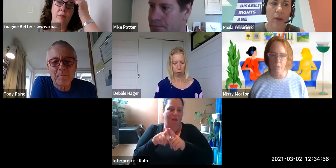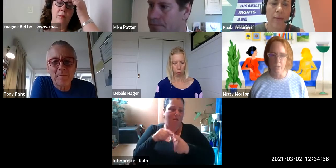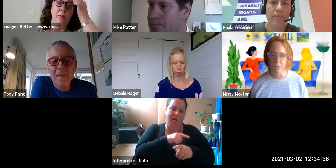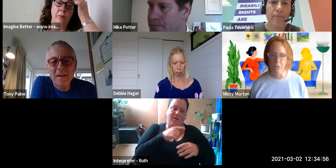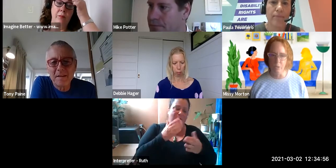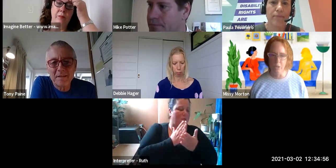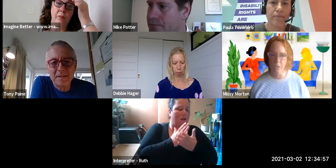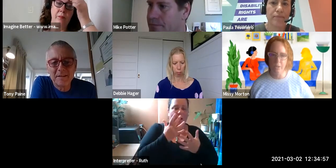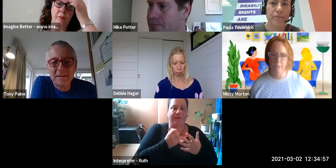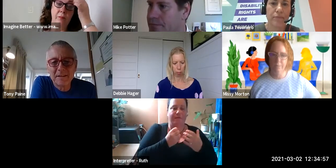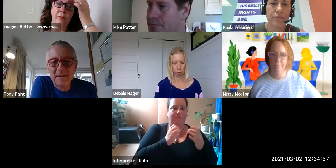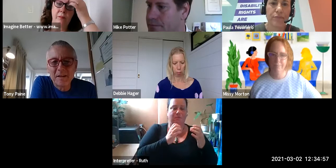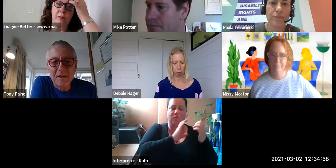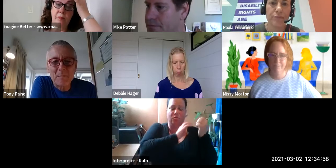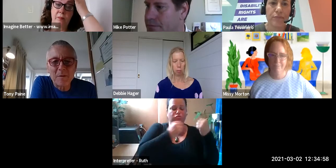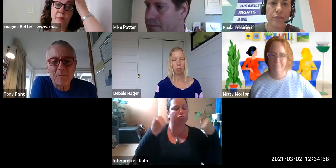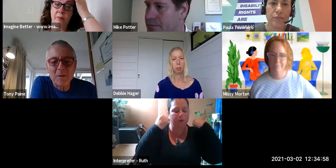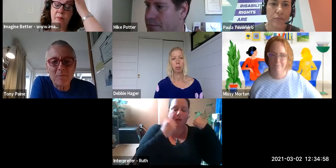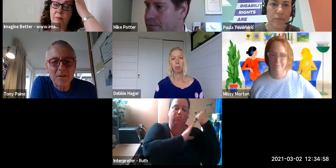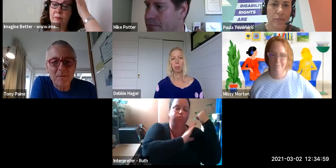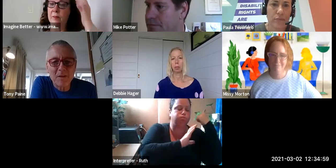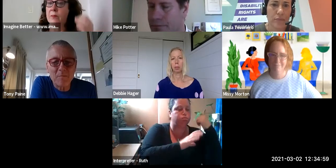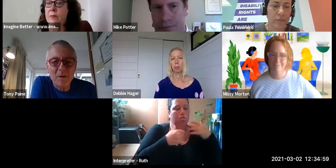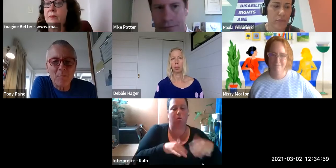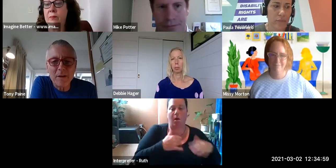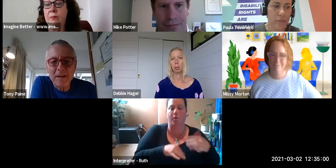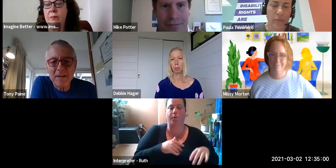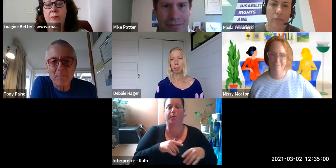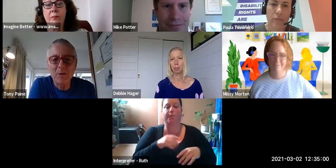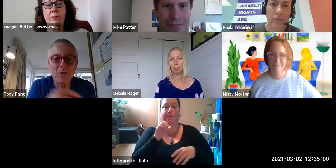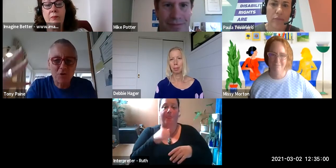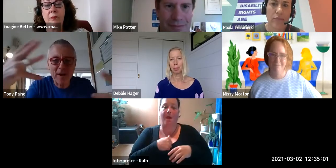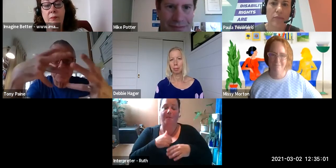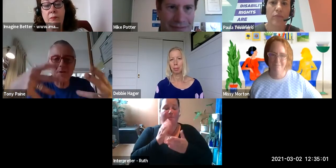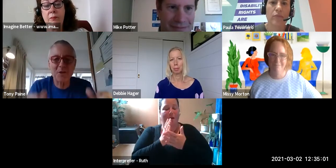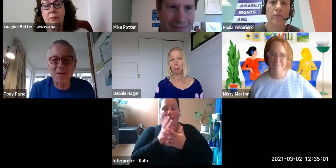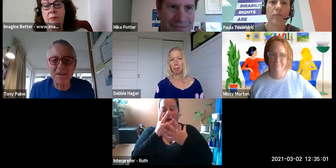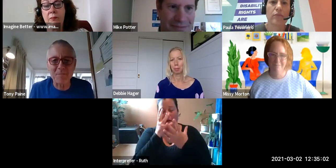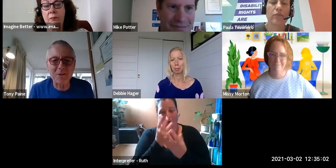lots of situations. [Tony Paine] I'm just really fascinated by all the strands of this conversation because